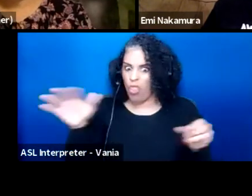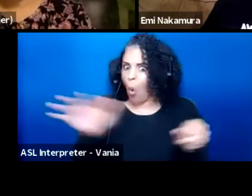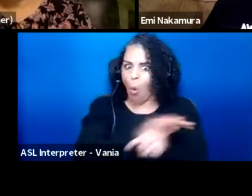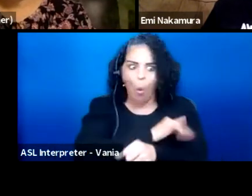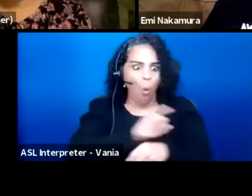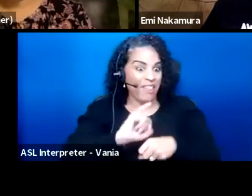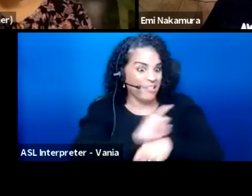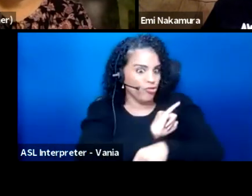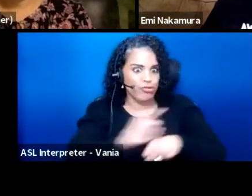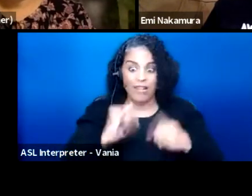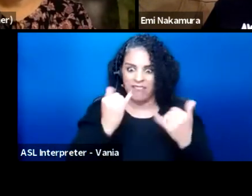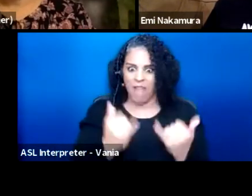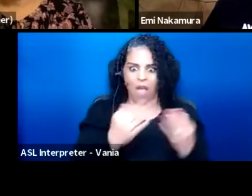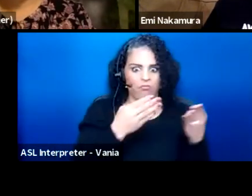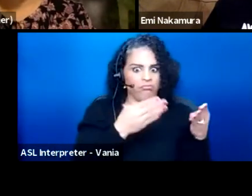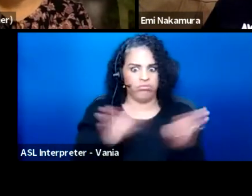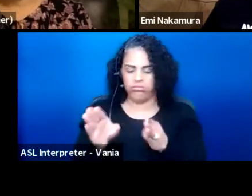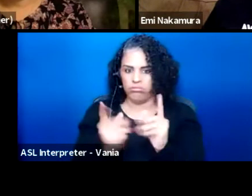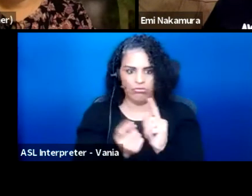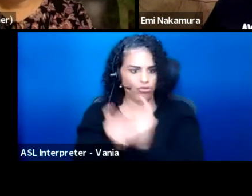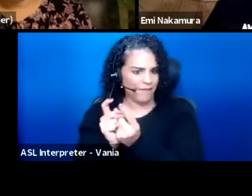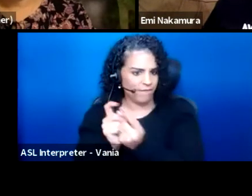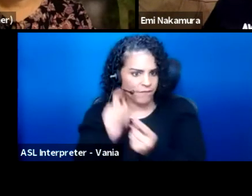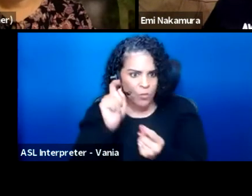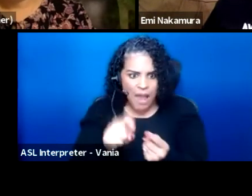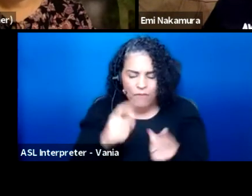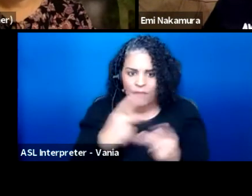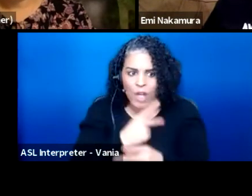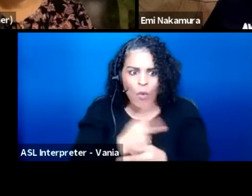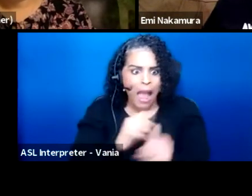and we have to figure out ways around things.